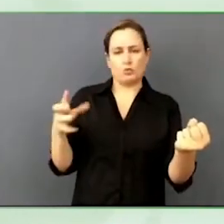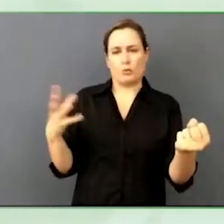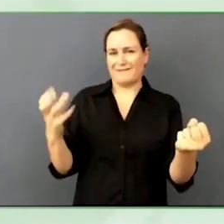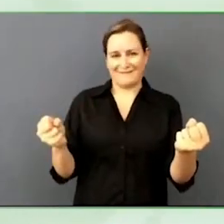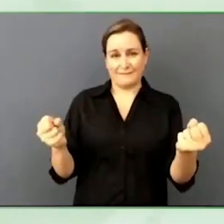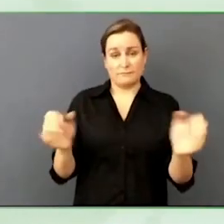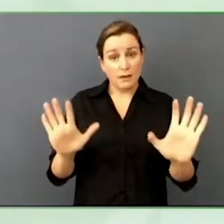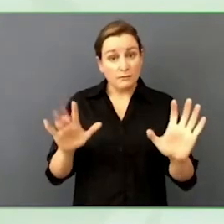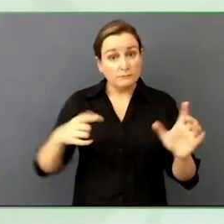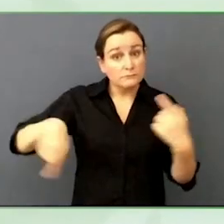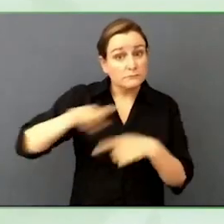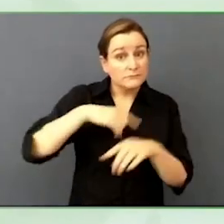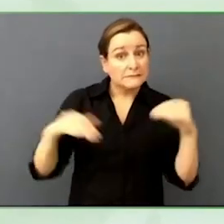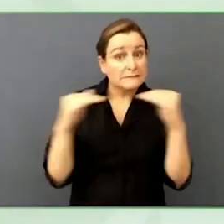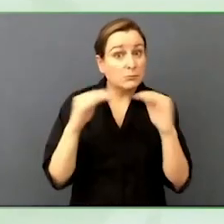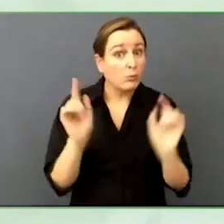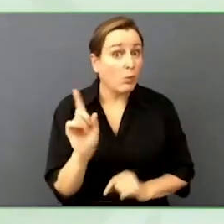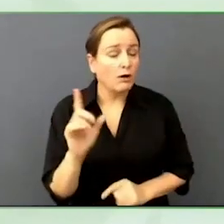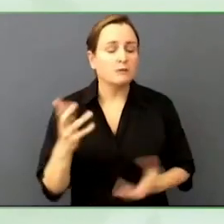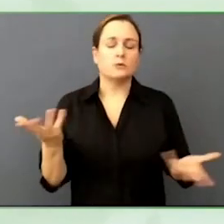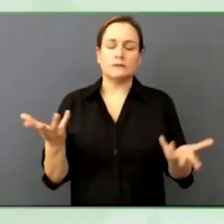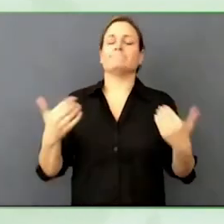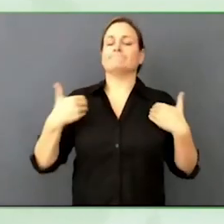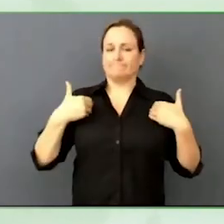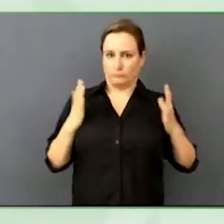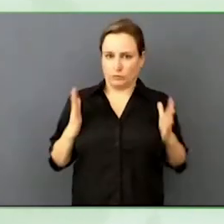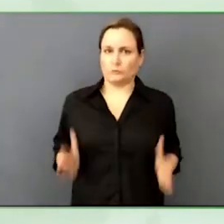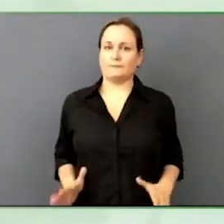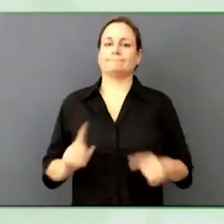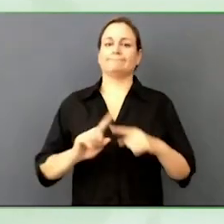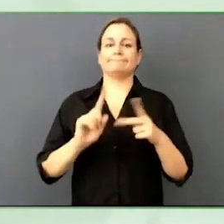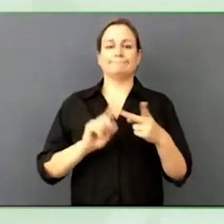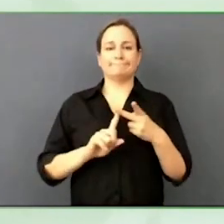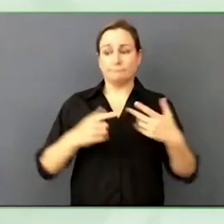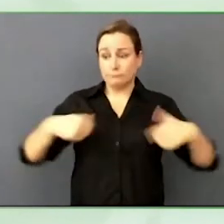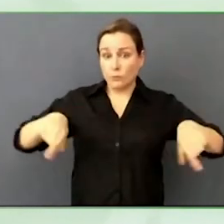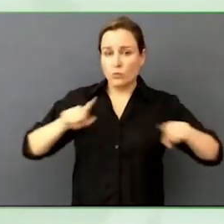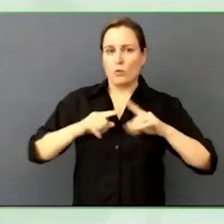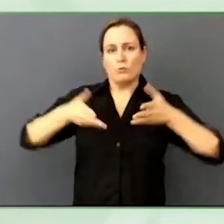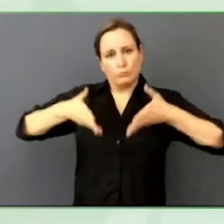Birth, death, love, struggle, we all want to be loved.